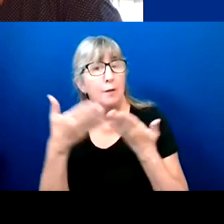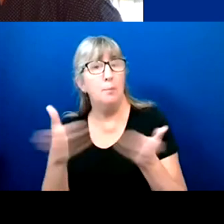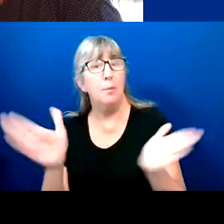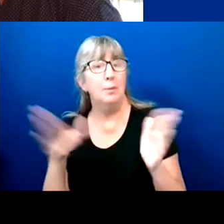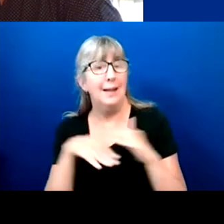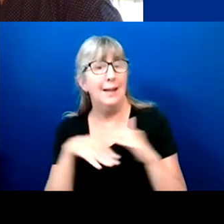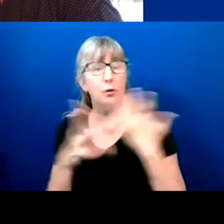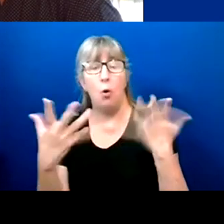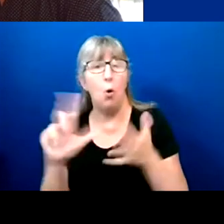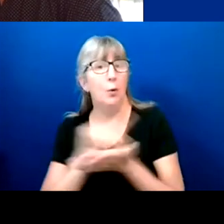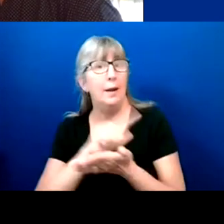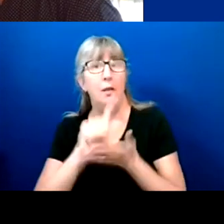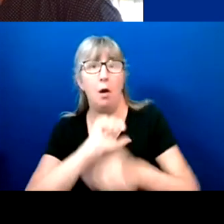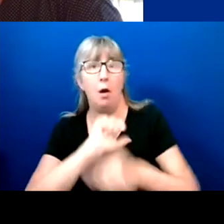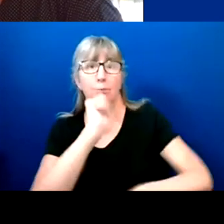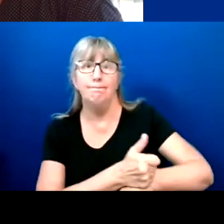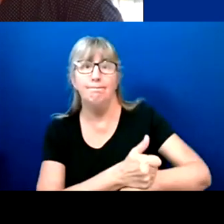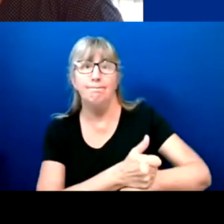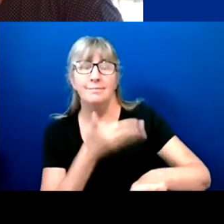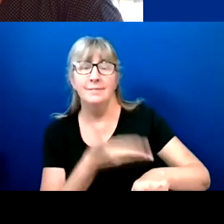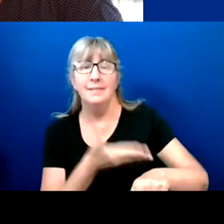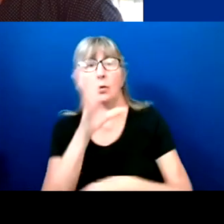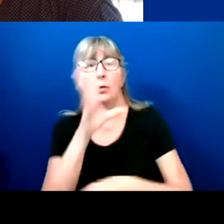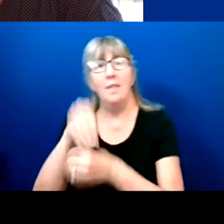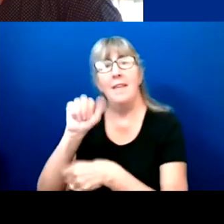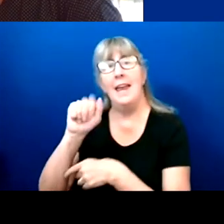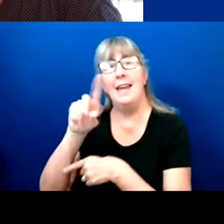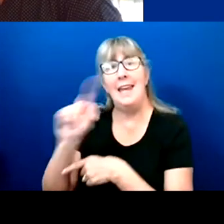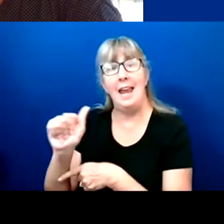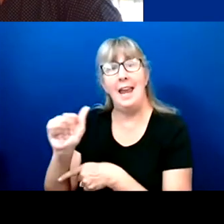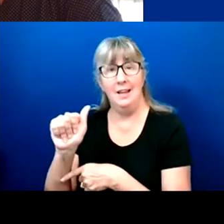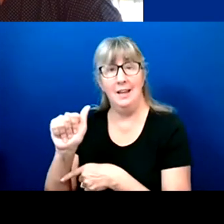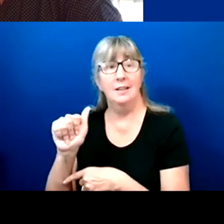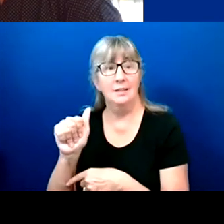Of course, it's within the A.D.A., which is you know what that is.